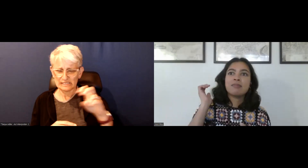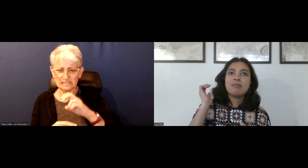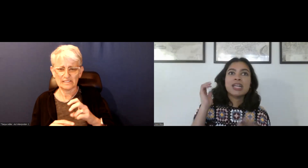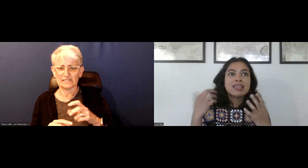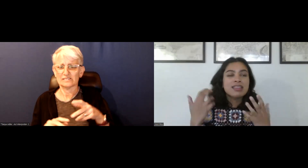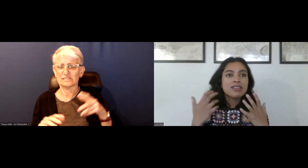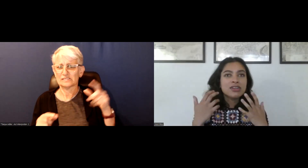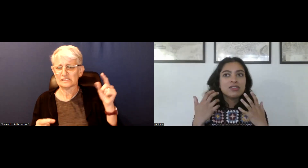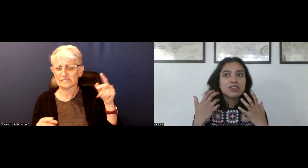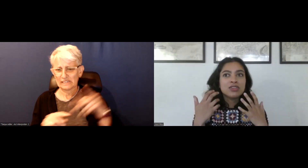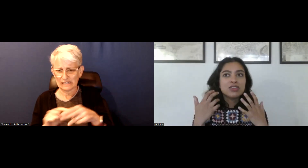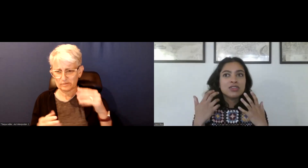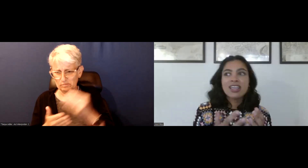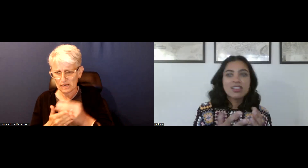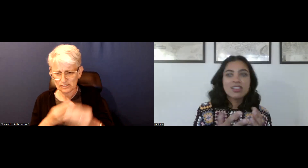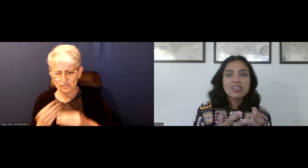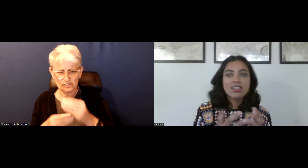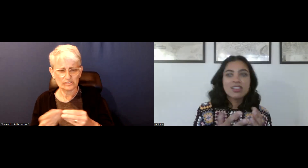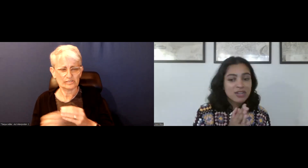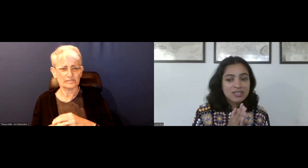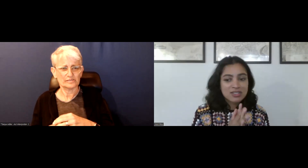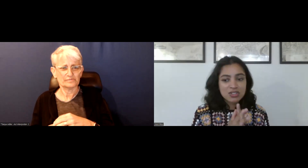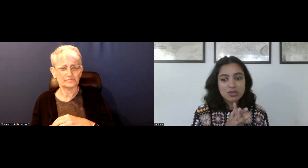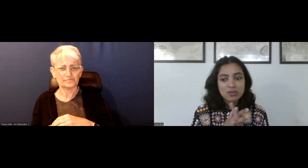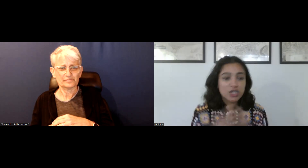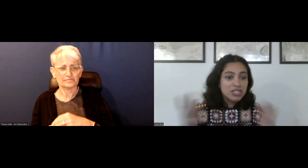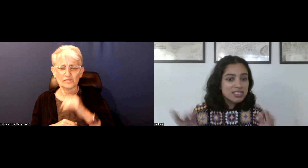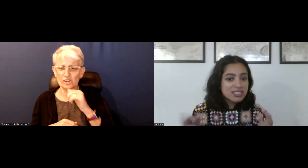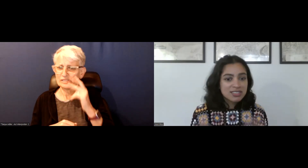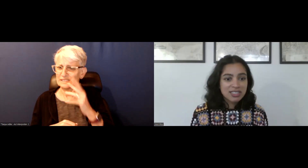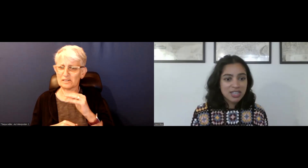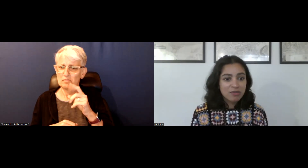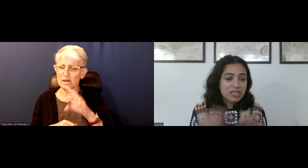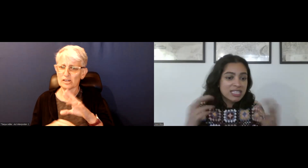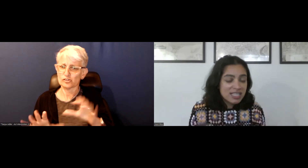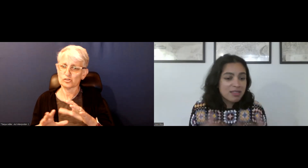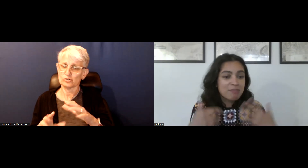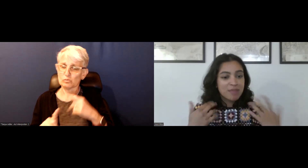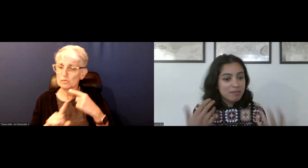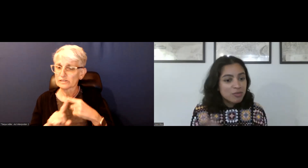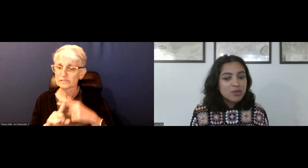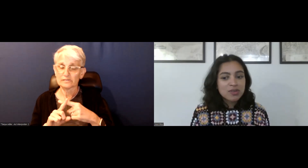But they are not really seeing the ways that the mayors can do good things that improve